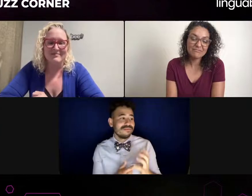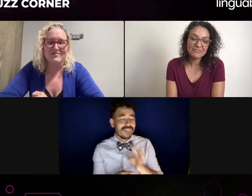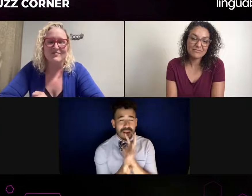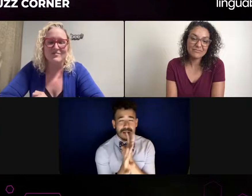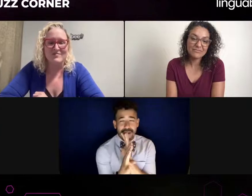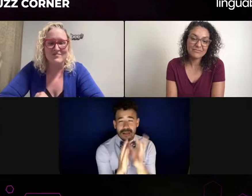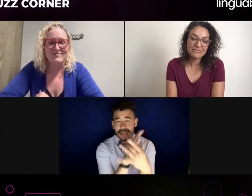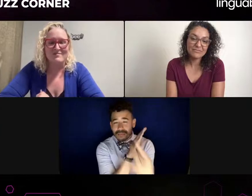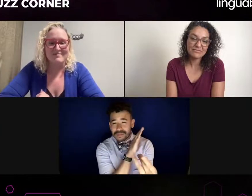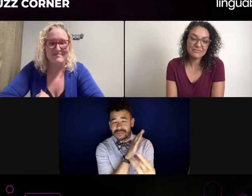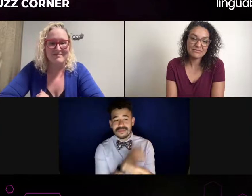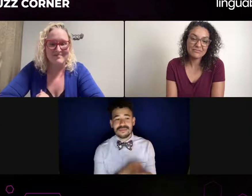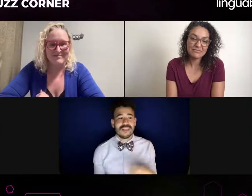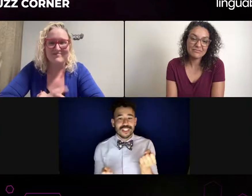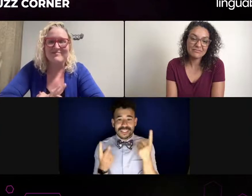will book their interpreter, 271 W0:17:00,978 --> 00:17:03,840 Wherever they get their interpreters from.